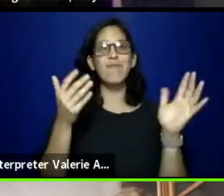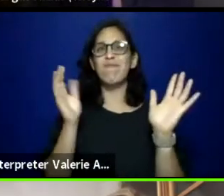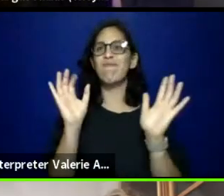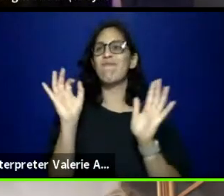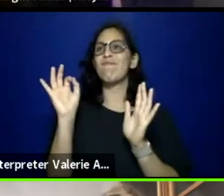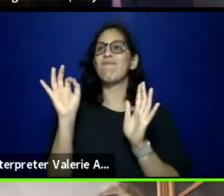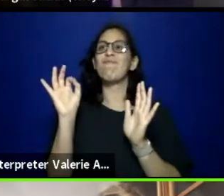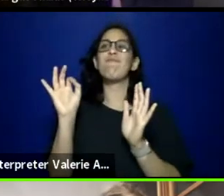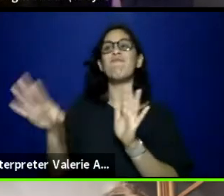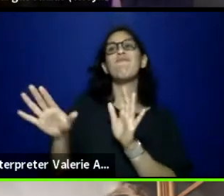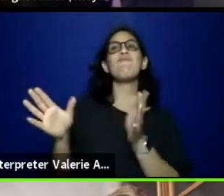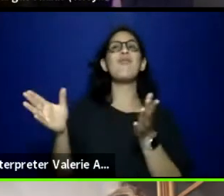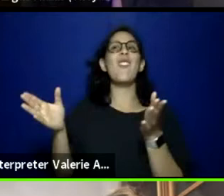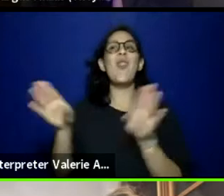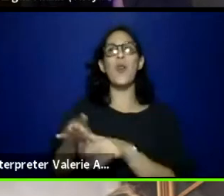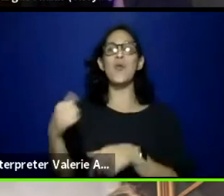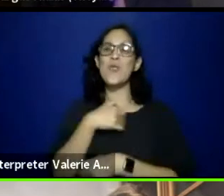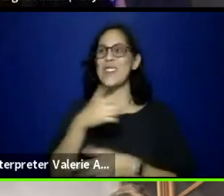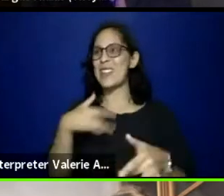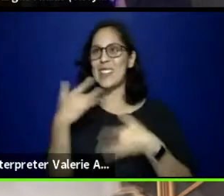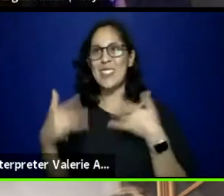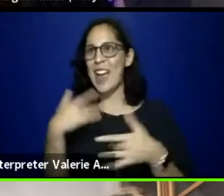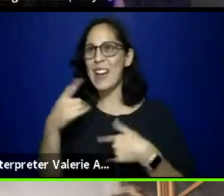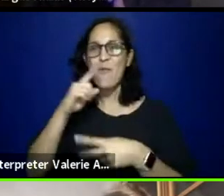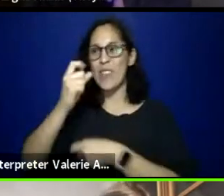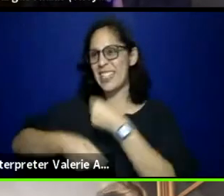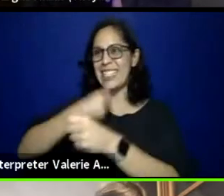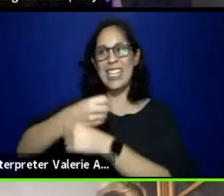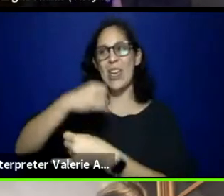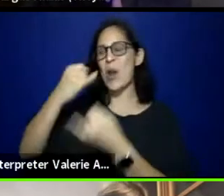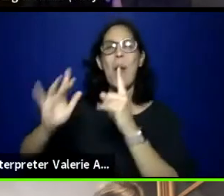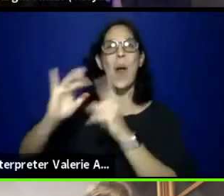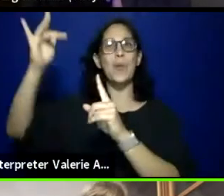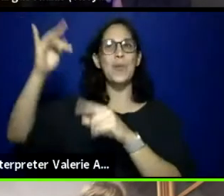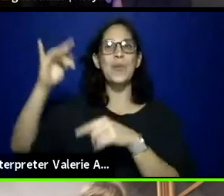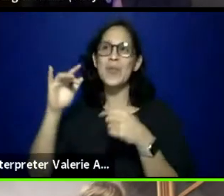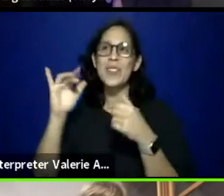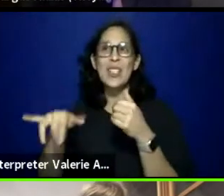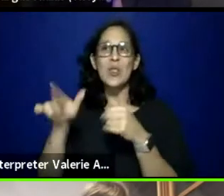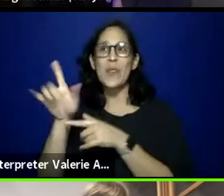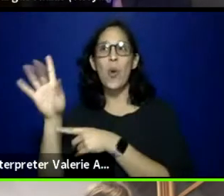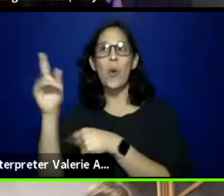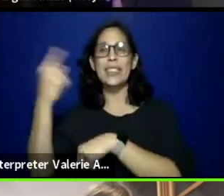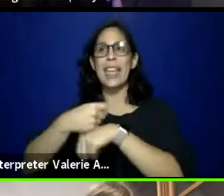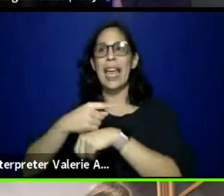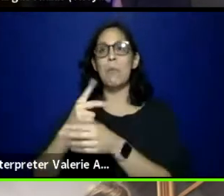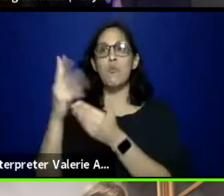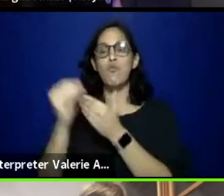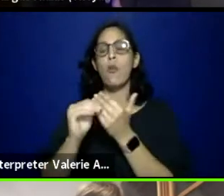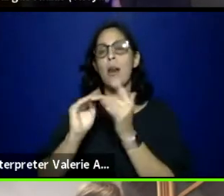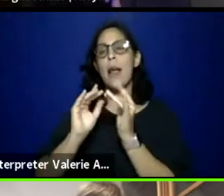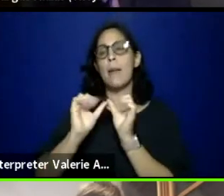So we're very excited after 24 days of programming, which is super awesome.